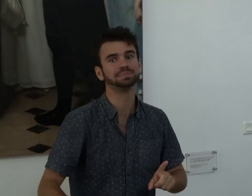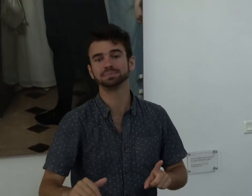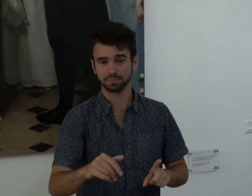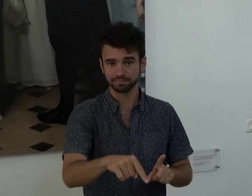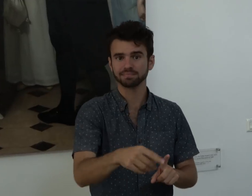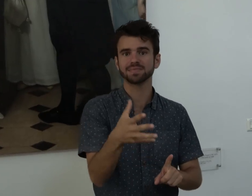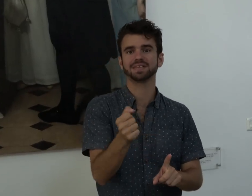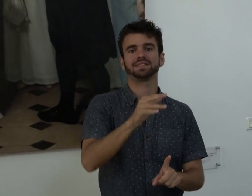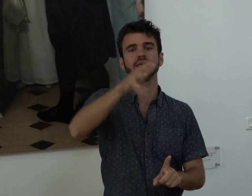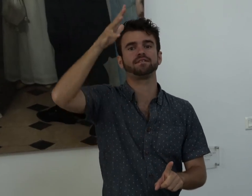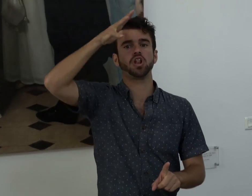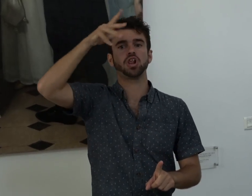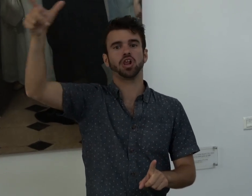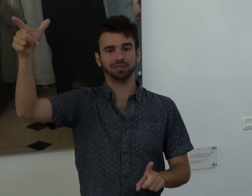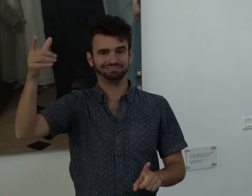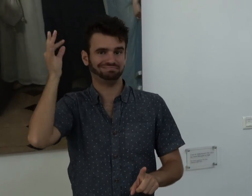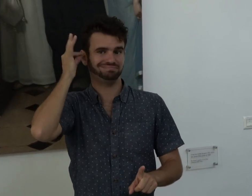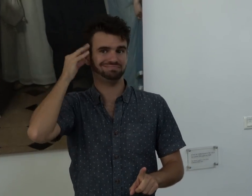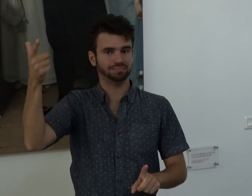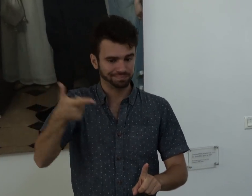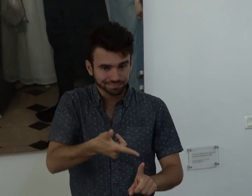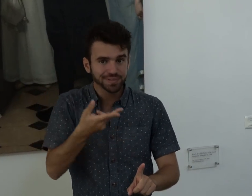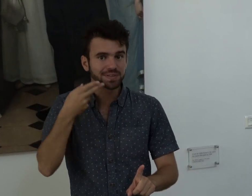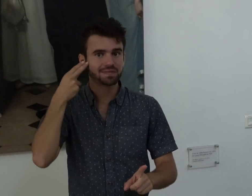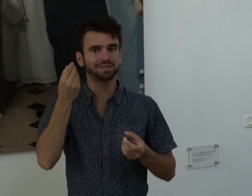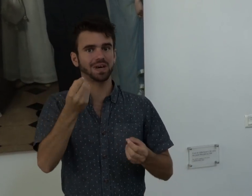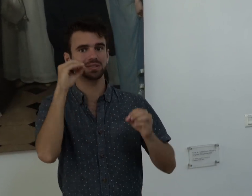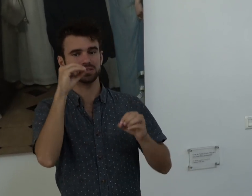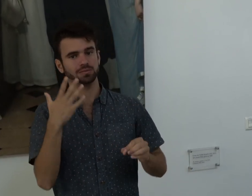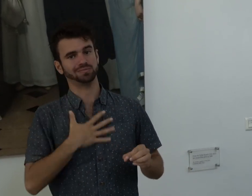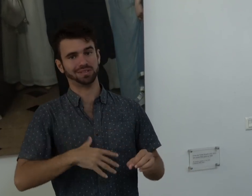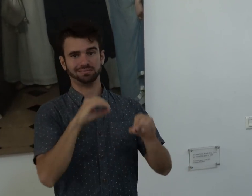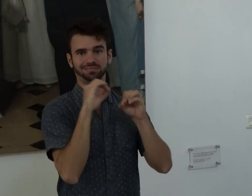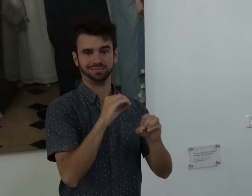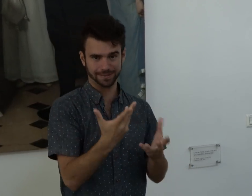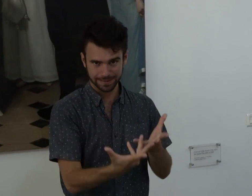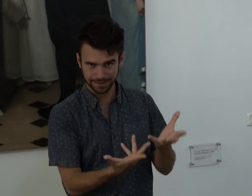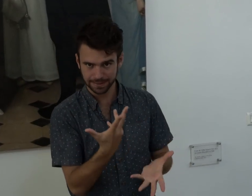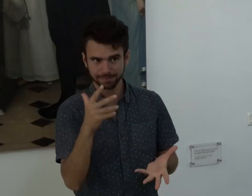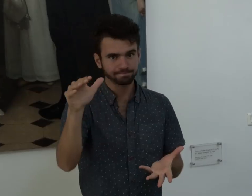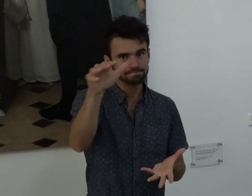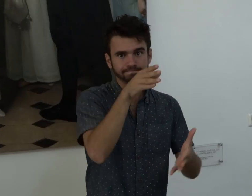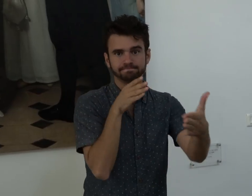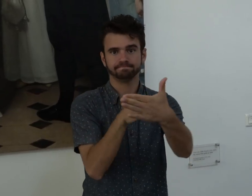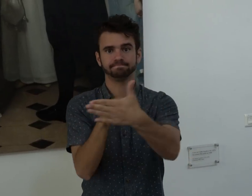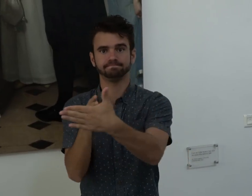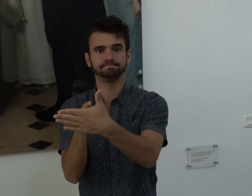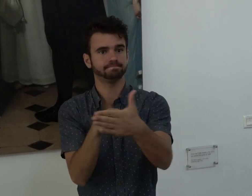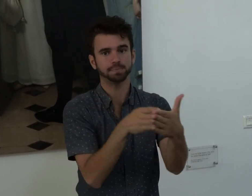Her father, Mason Fitch Cogswell, wanted Alice to be educated lady. He struggled to find a teacher who could teach Alice.